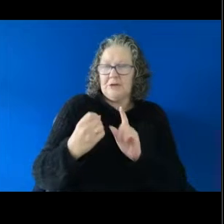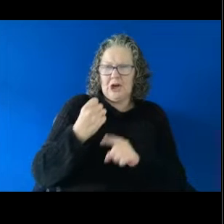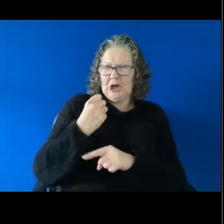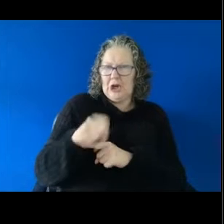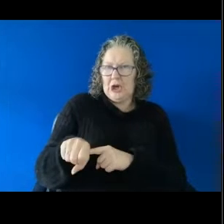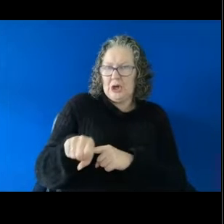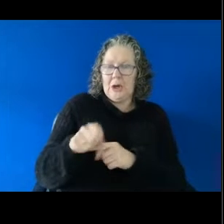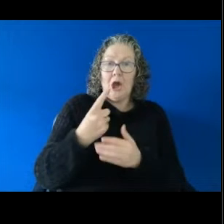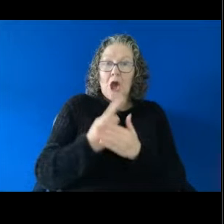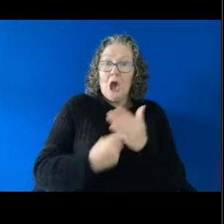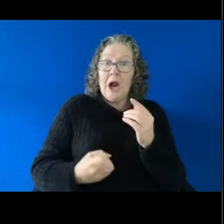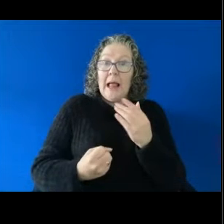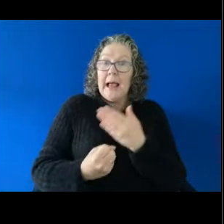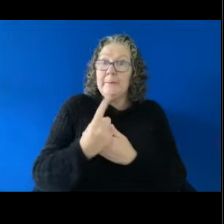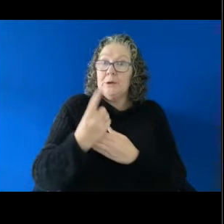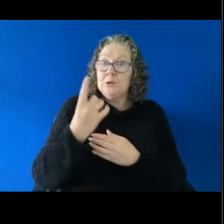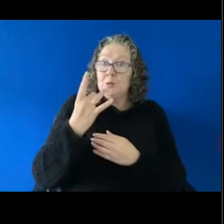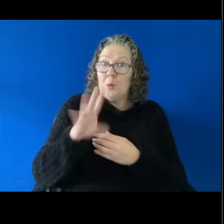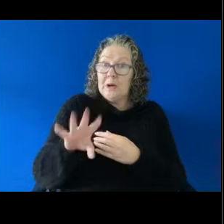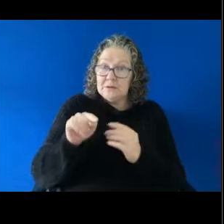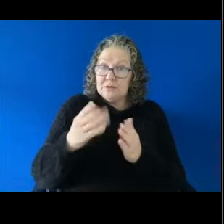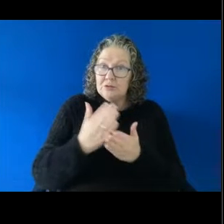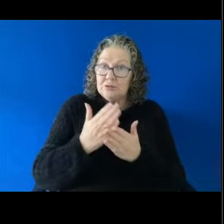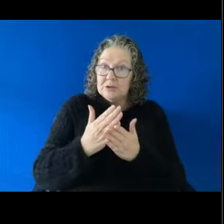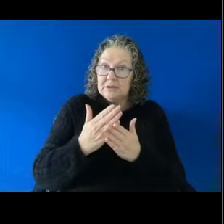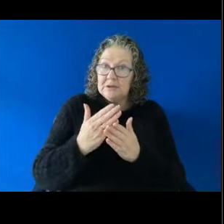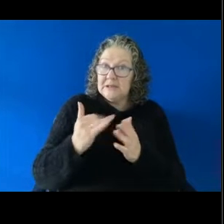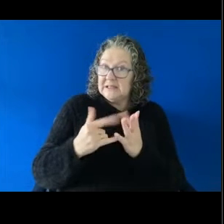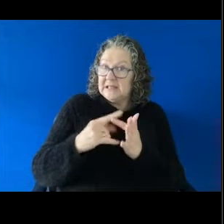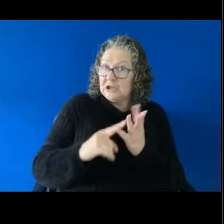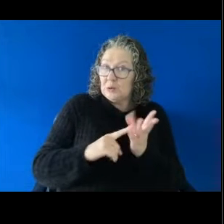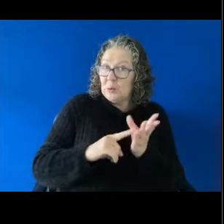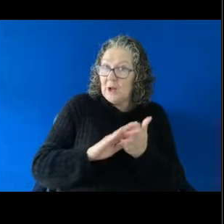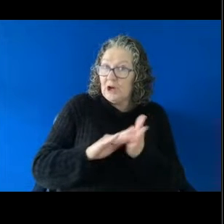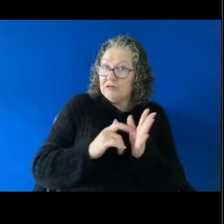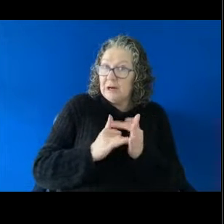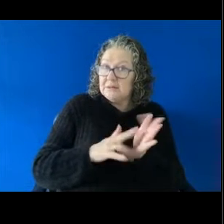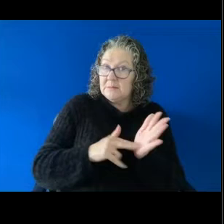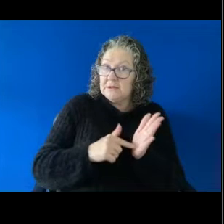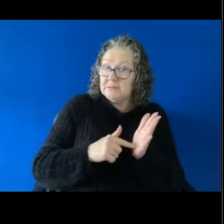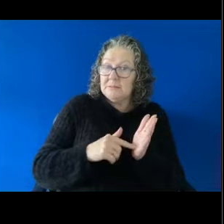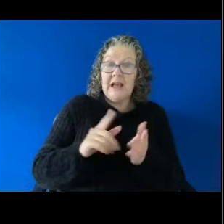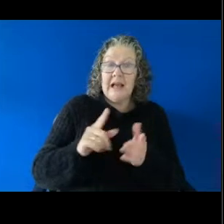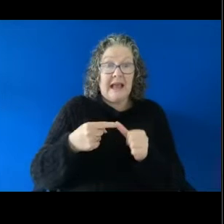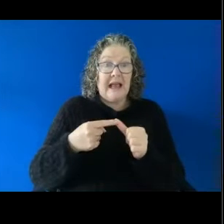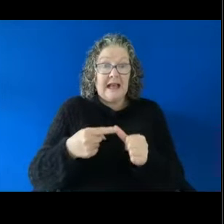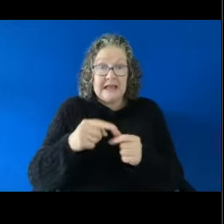harassment? So the answers are, yes, it doesn't have to be repeated to be sexual harassment. No,